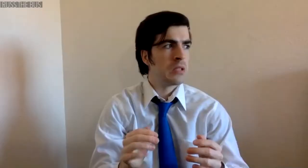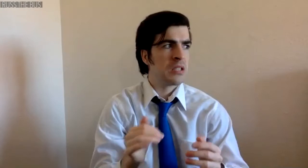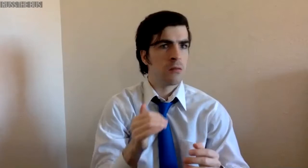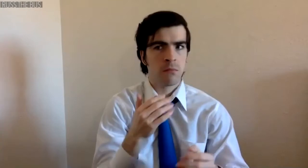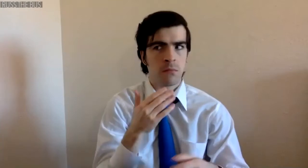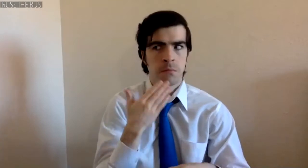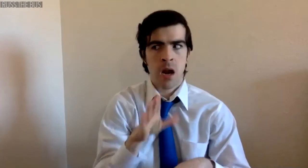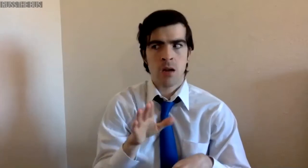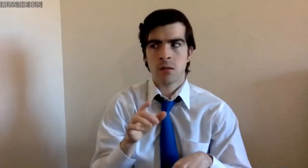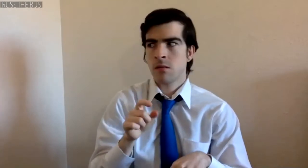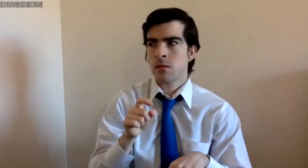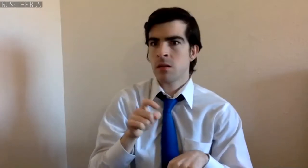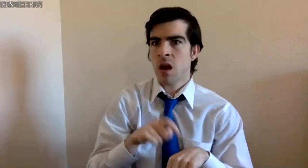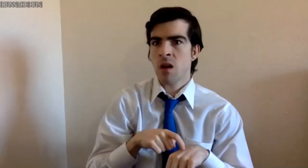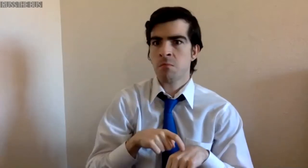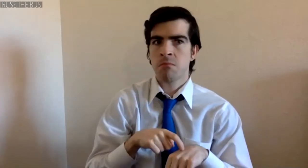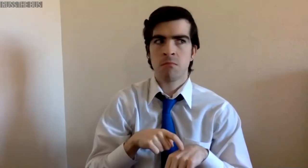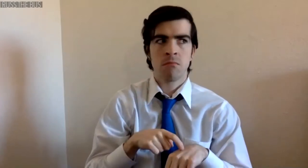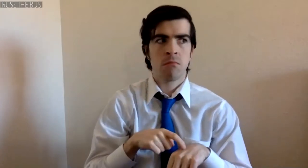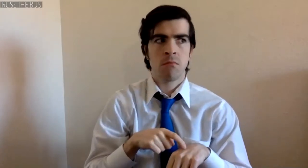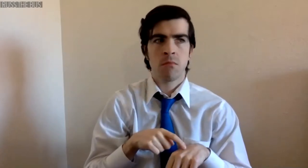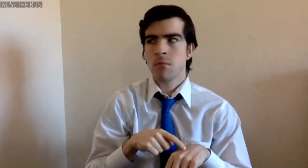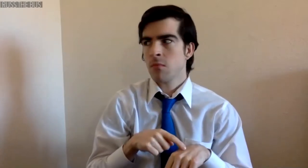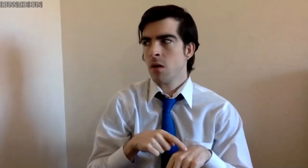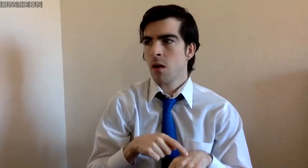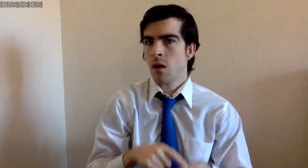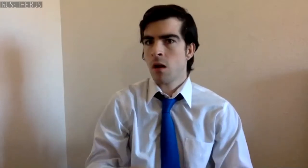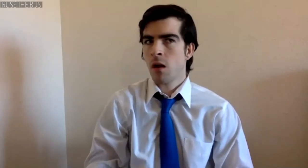Is this a bad time?